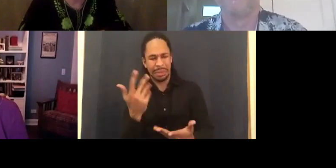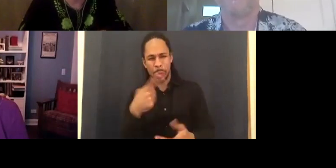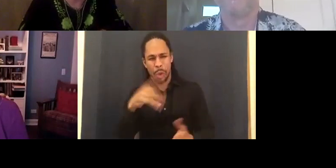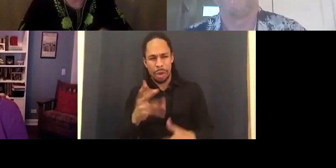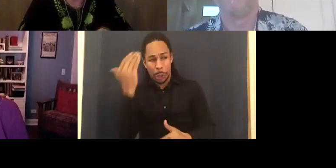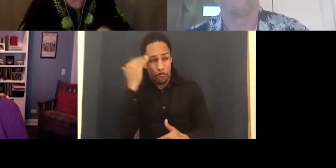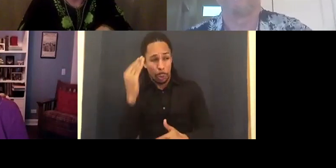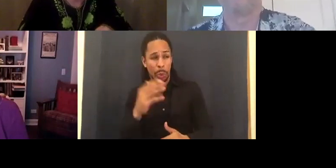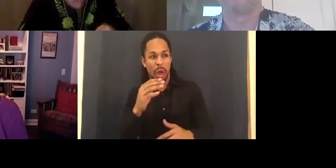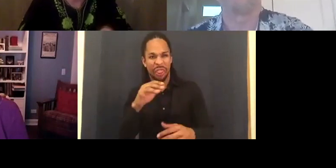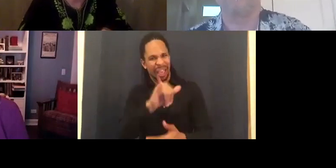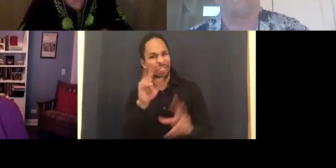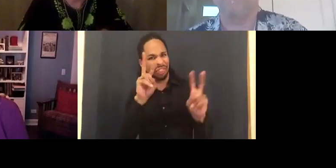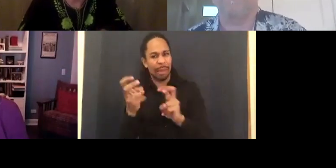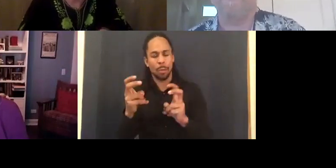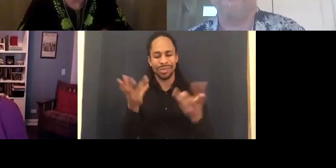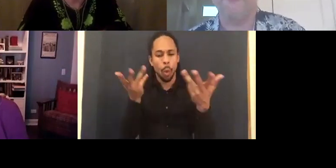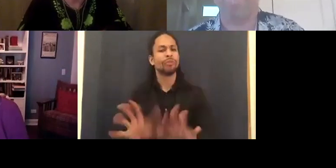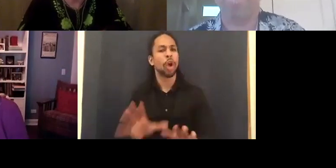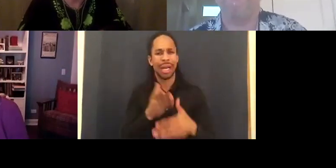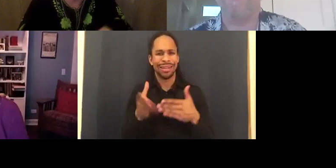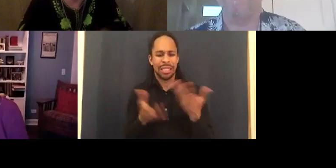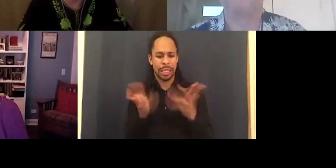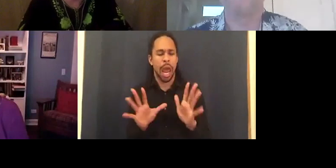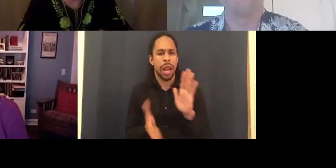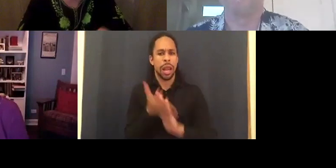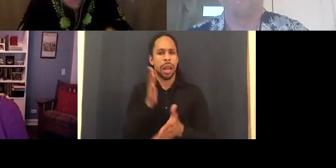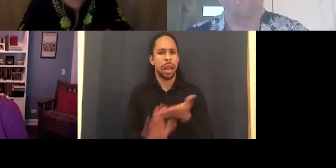as saving people's lives and less worthy, they should kill themselves so the able bodied